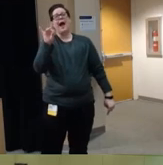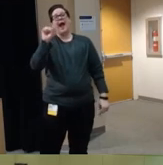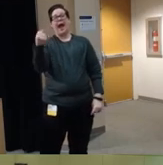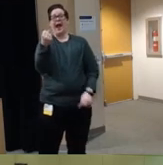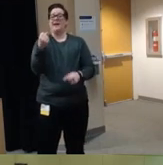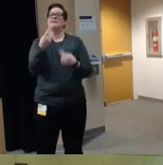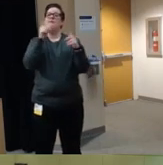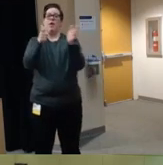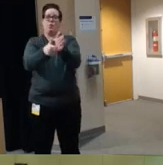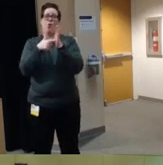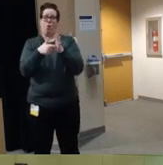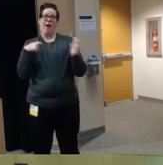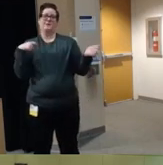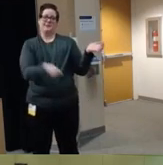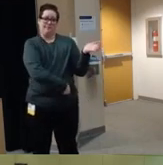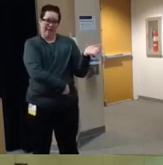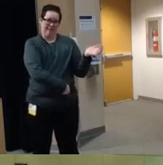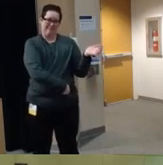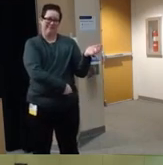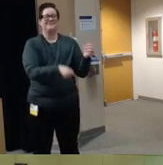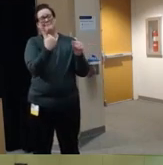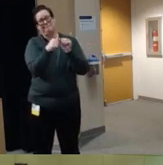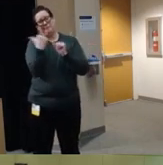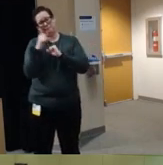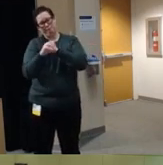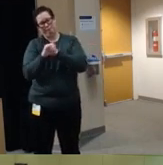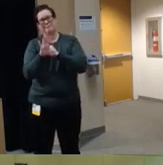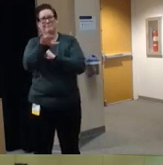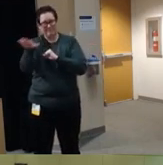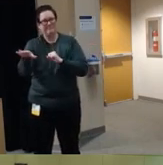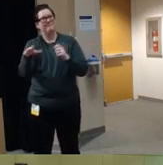along with them widespread campaigns um to encourage seat Bel use among drivers and